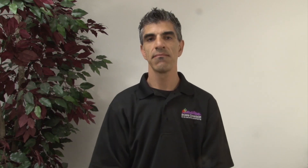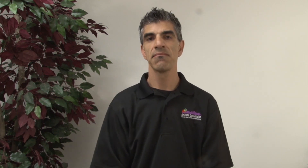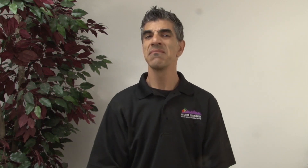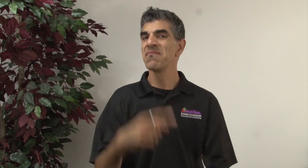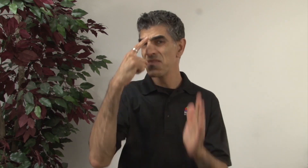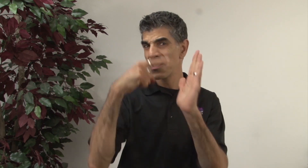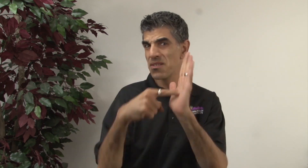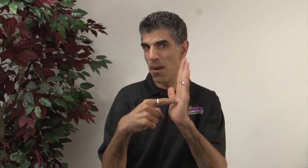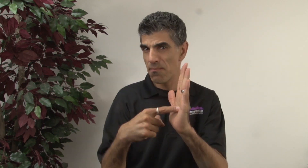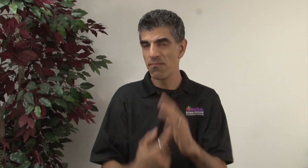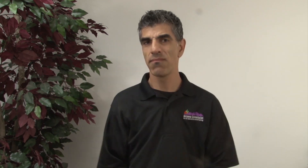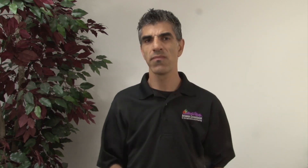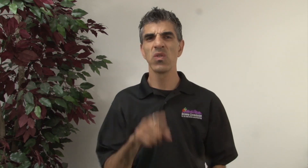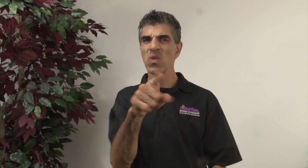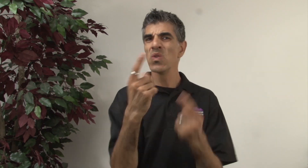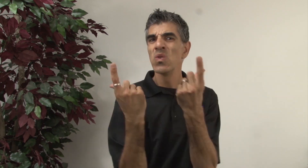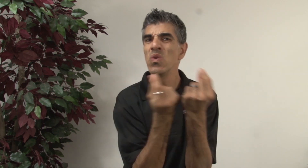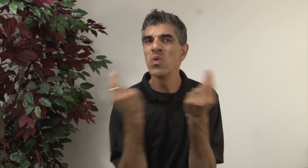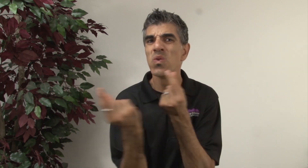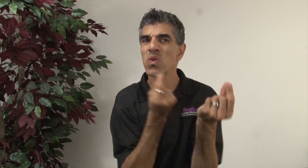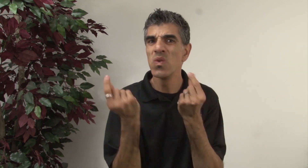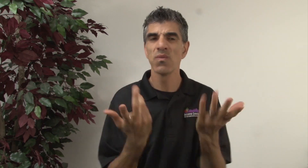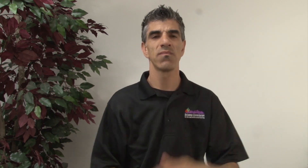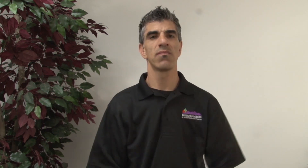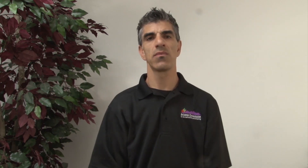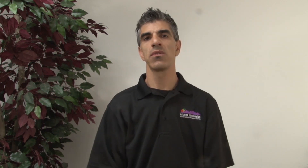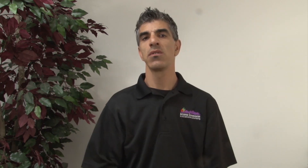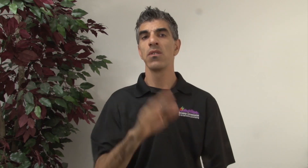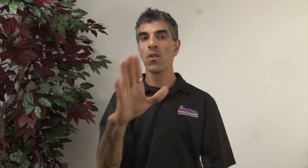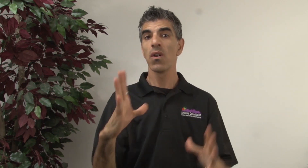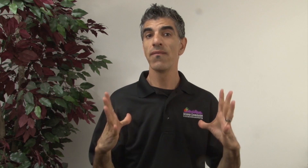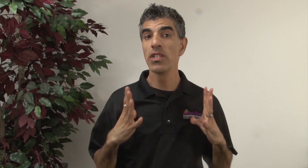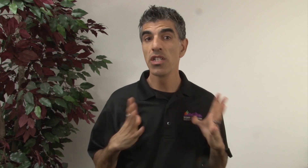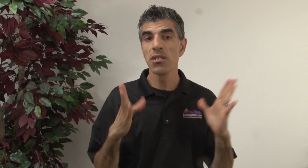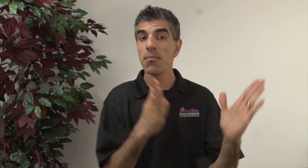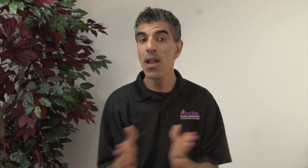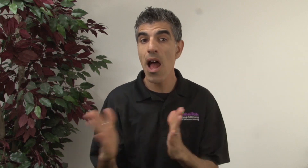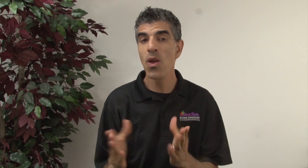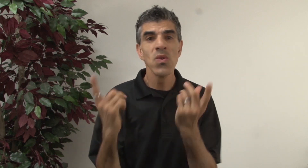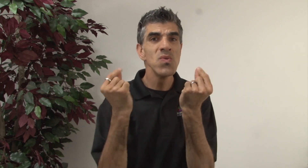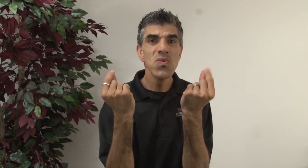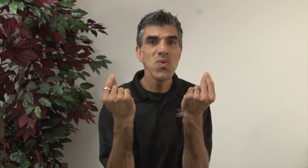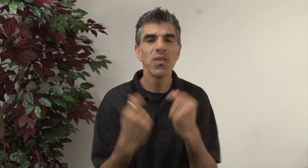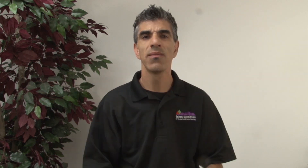For example: what do you do? With your vacation plans what are you going to do?